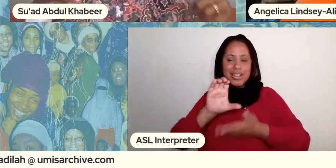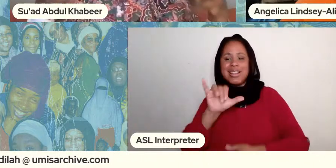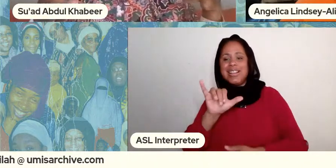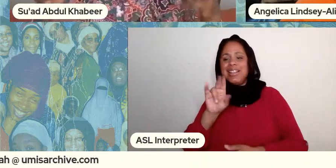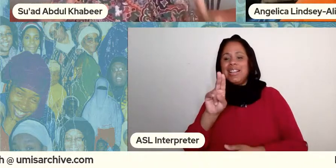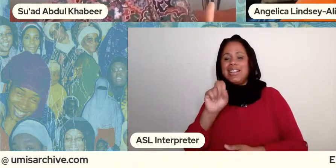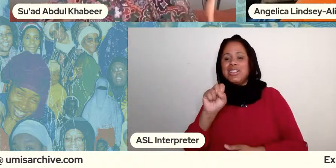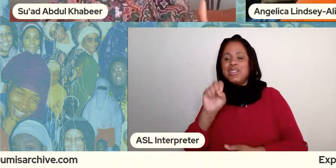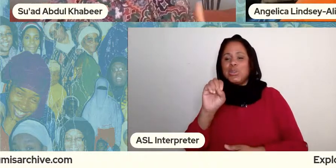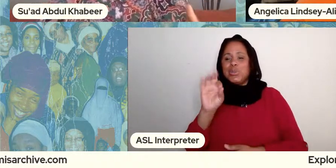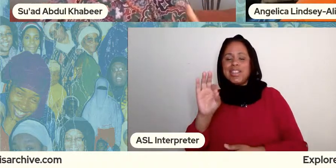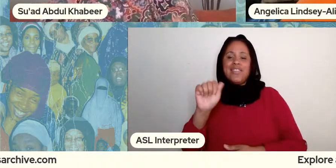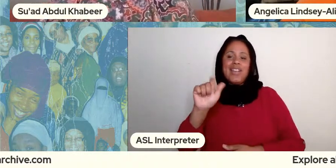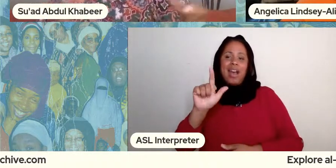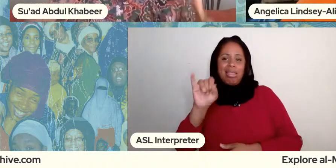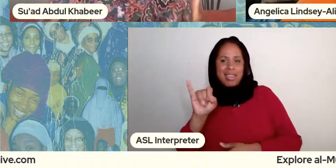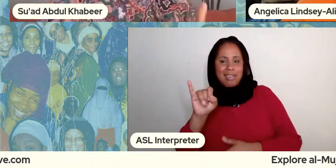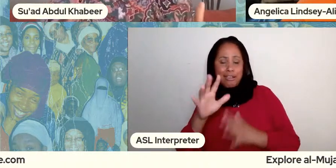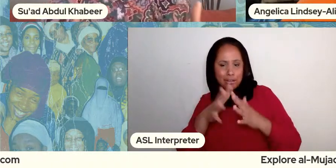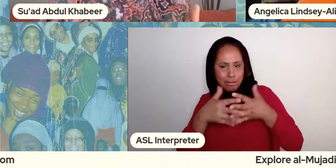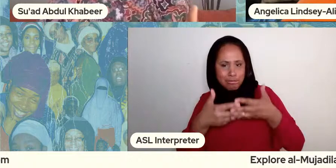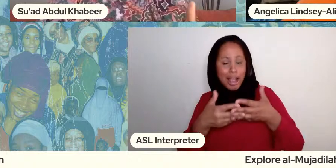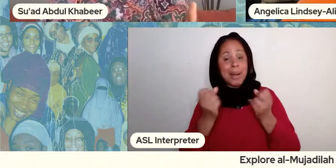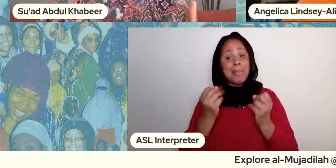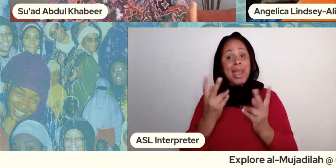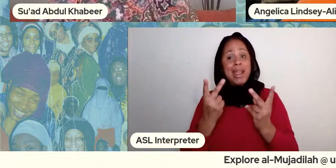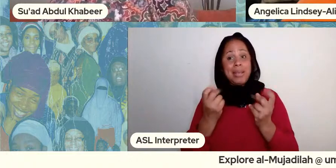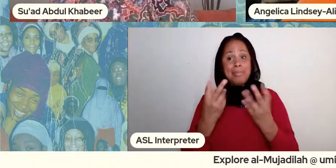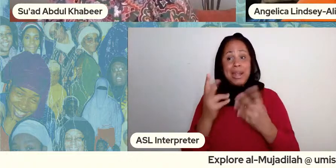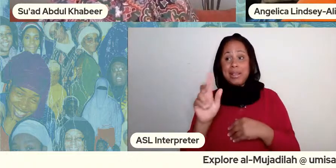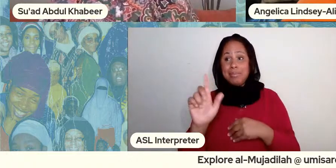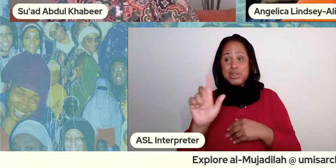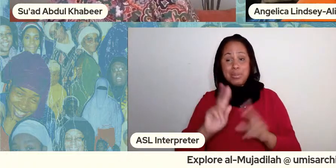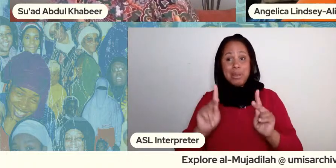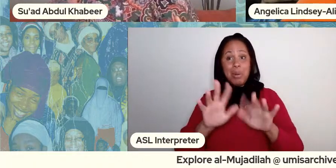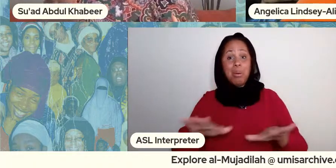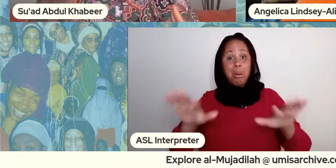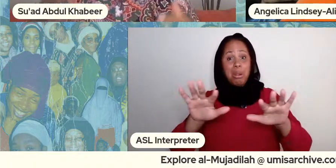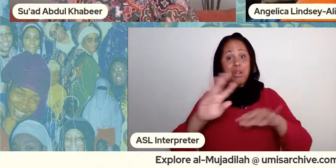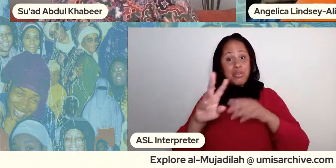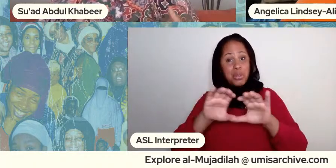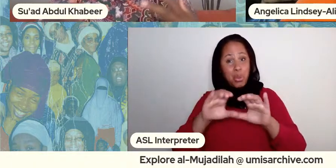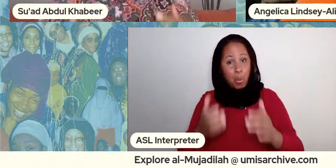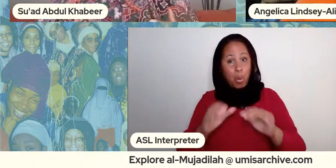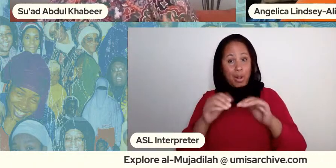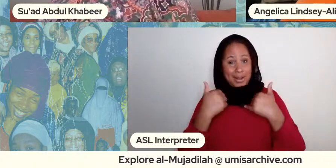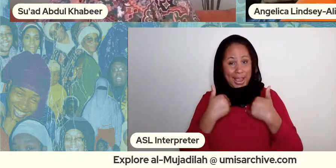that you know many muslims have particularly of a certain generation um and it was aged and worn and